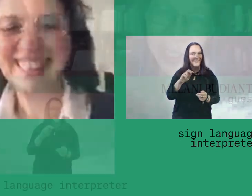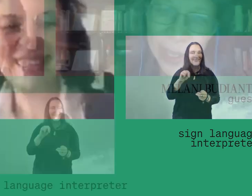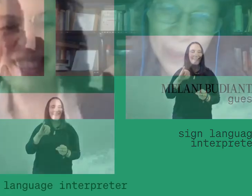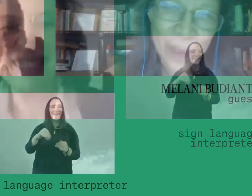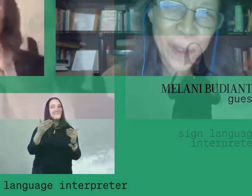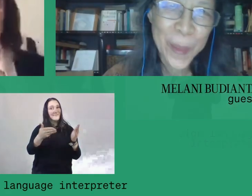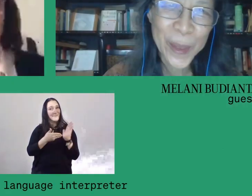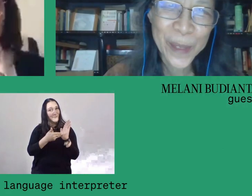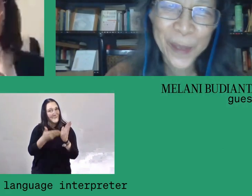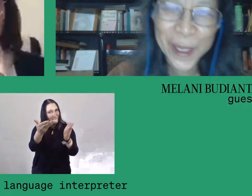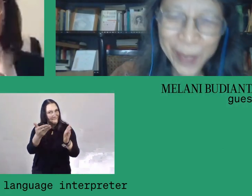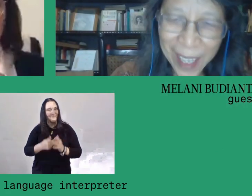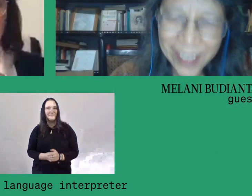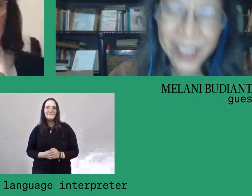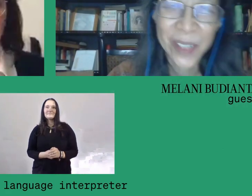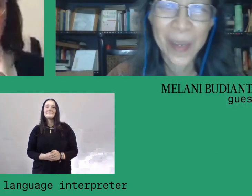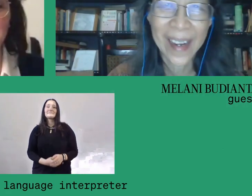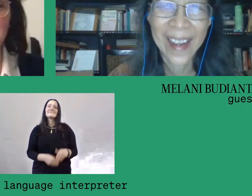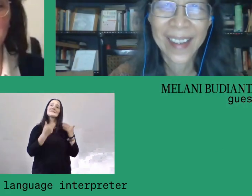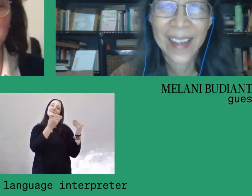Thank you for your beautiful introduction, Jumana.